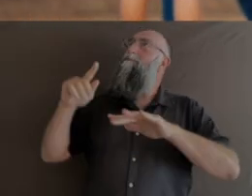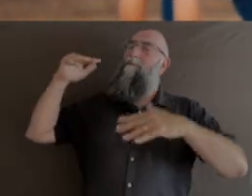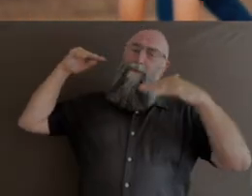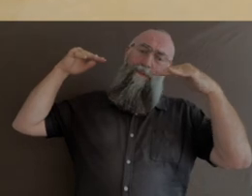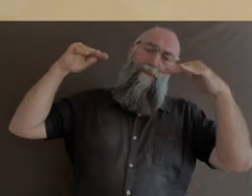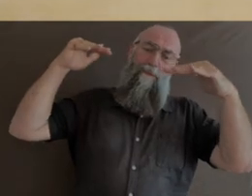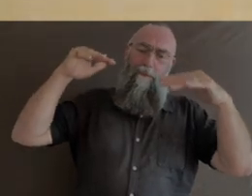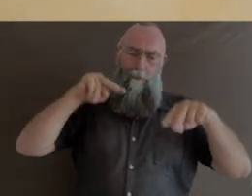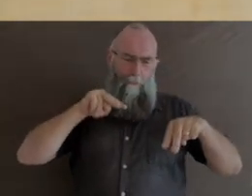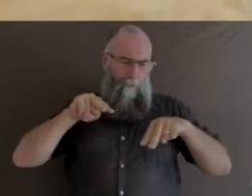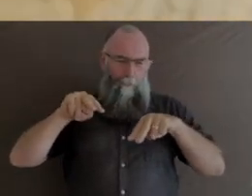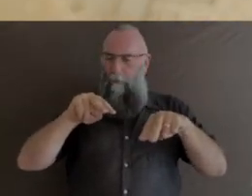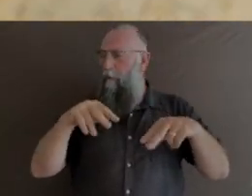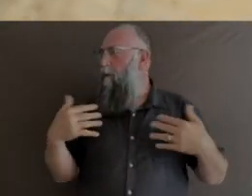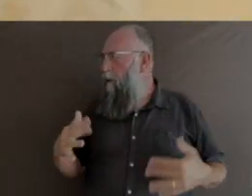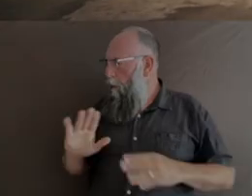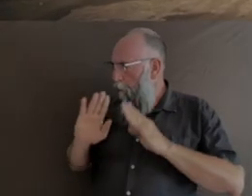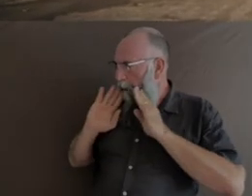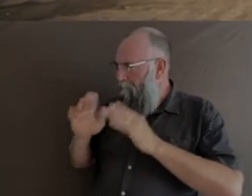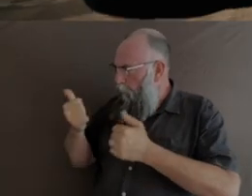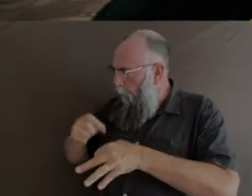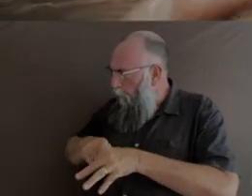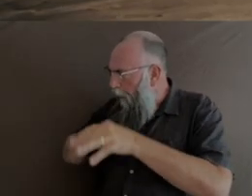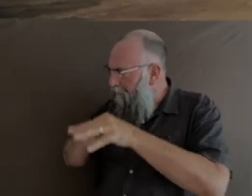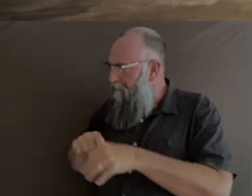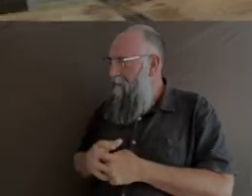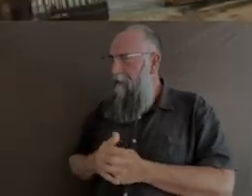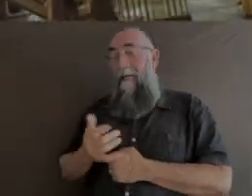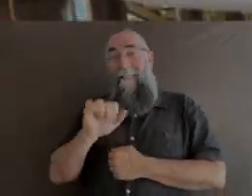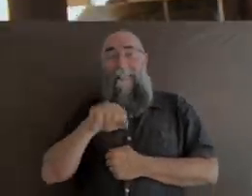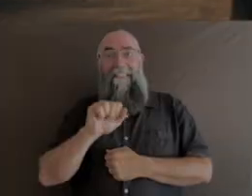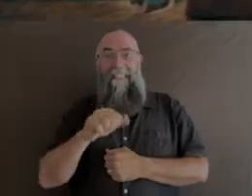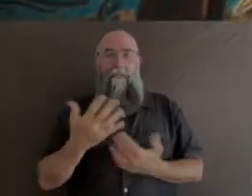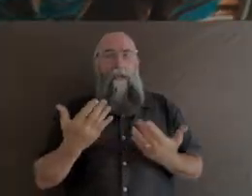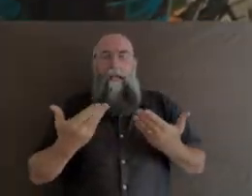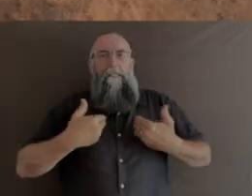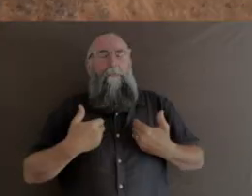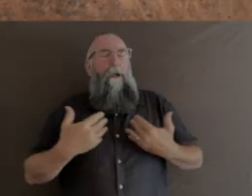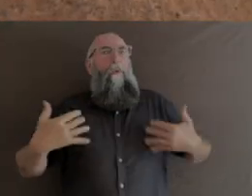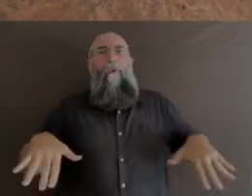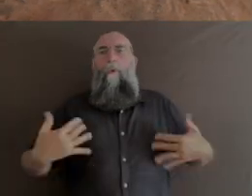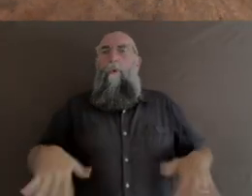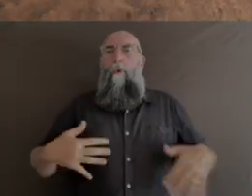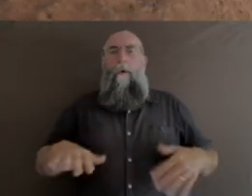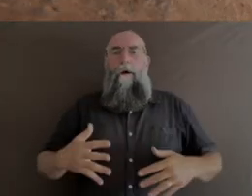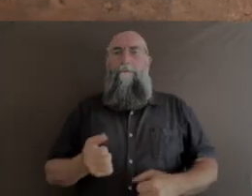A beautiful, painterly quality to it. I am able to create spectacle through this. Yes. Another recurring interest in your work,